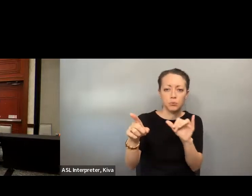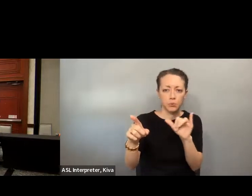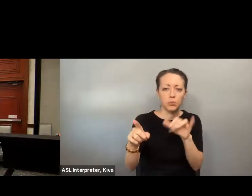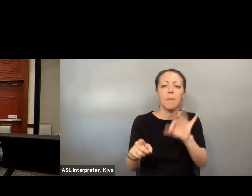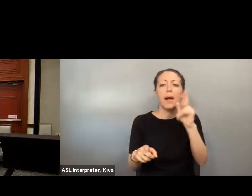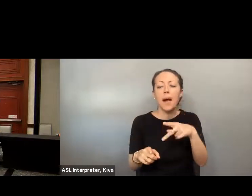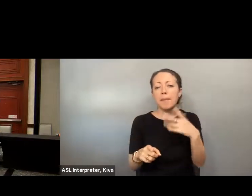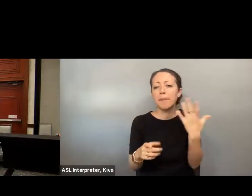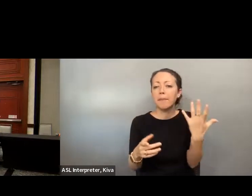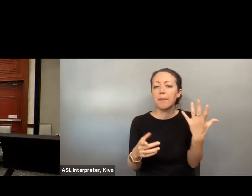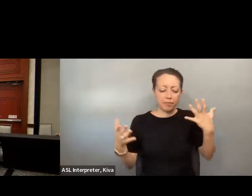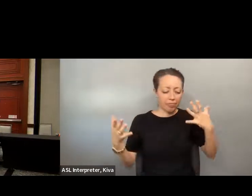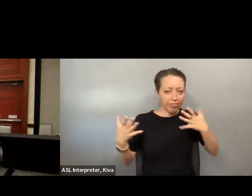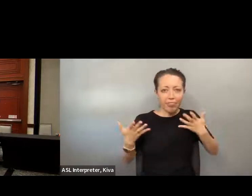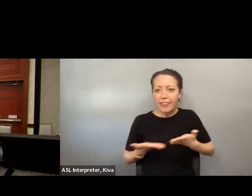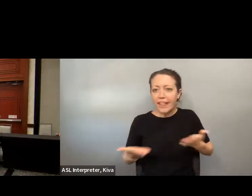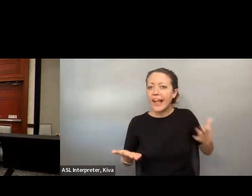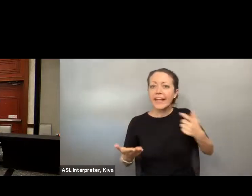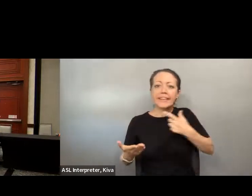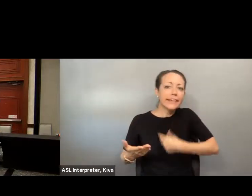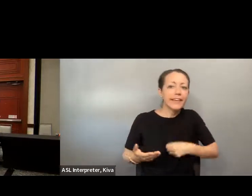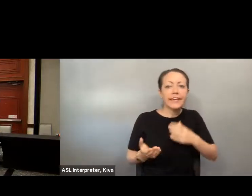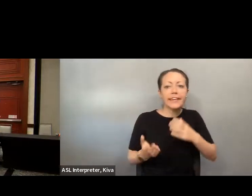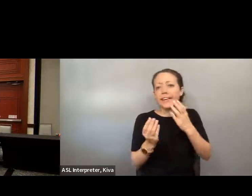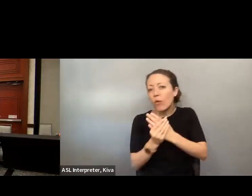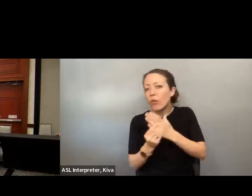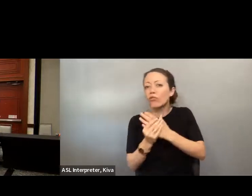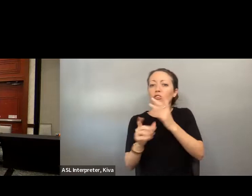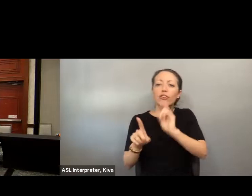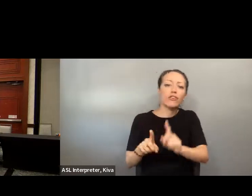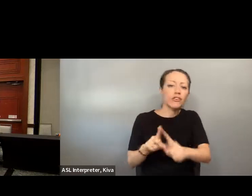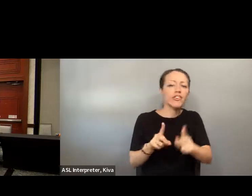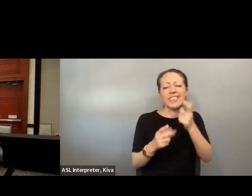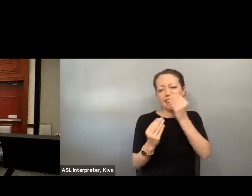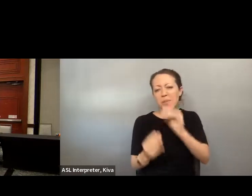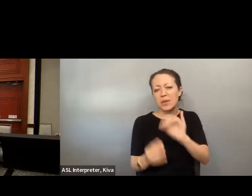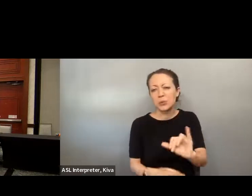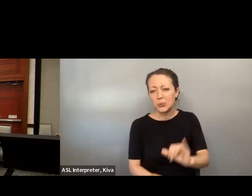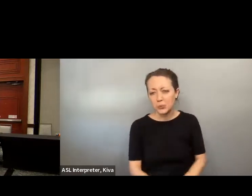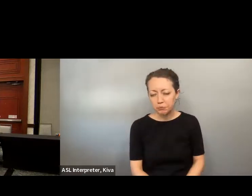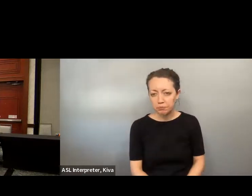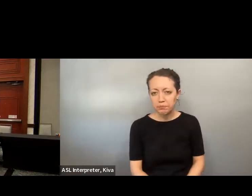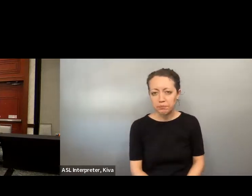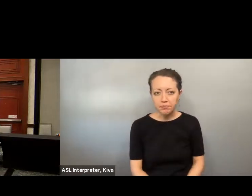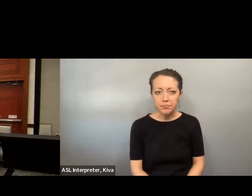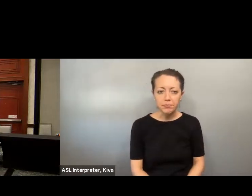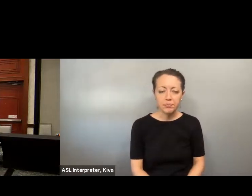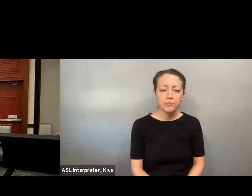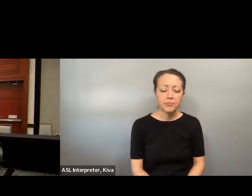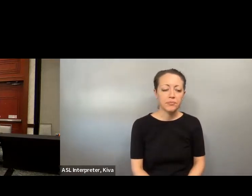access to vote Florida coalition, there's an information table out in the hall where you can pick up Florida. There is an information table out in the hall where you can pick up some additional bling, and also folders and other information about this Billy rights.